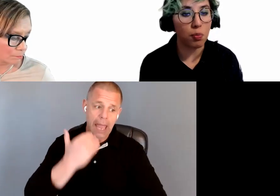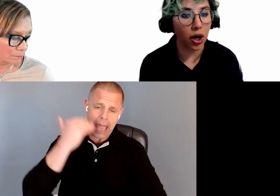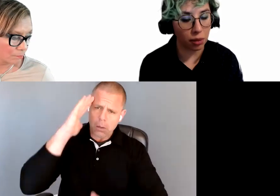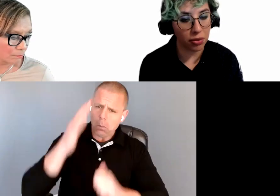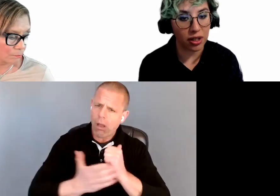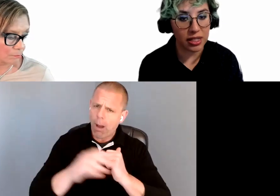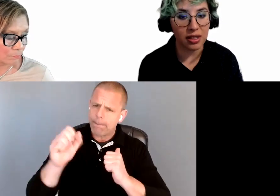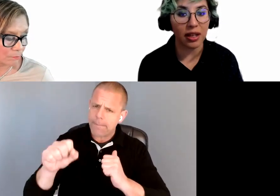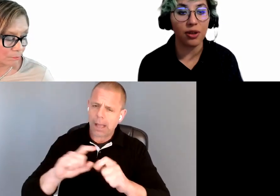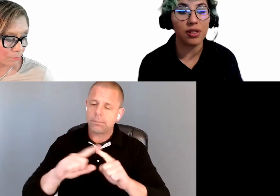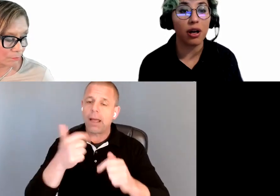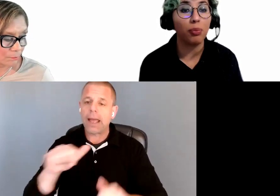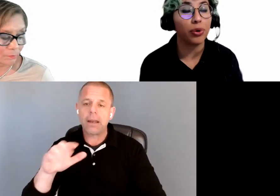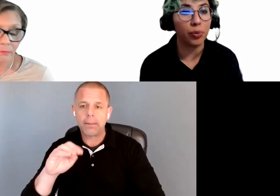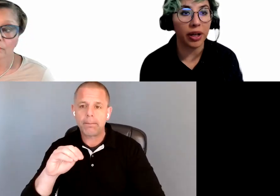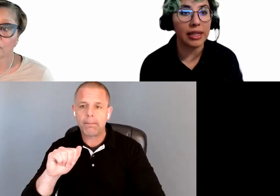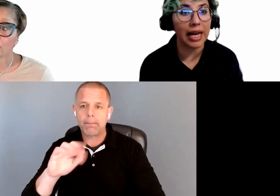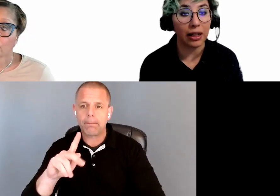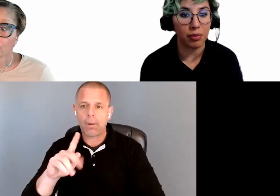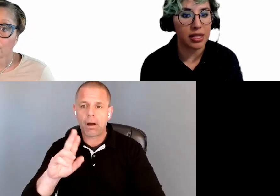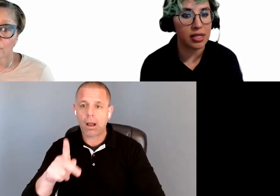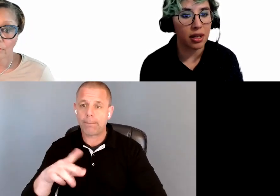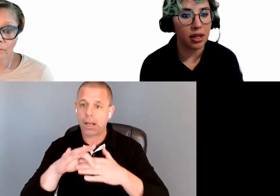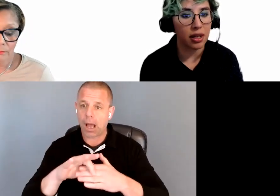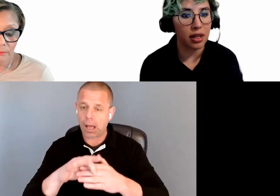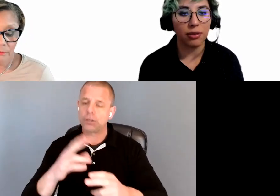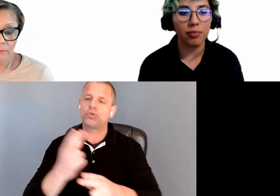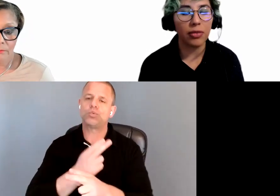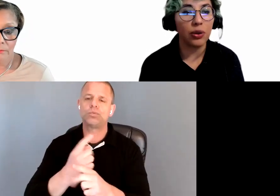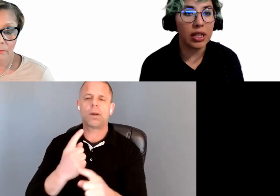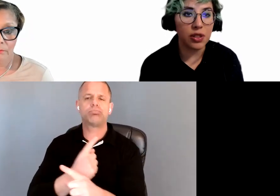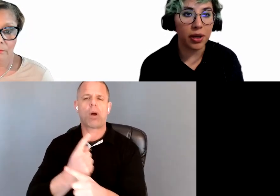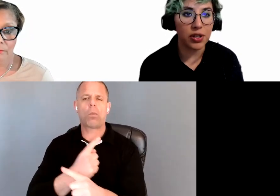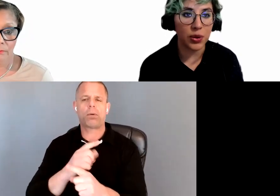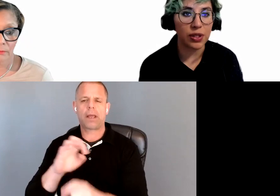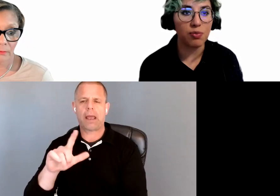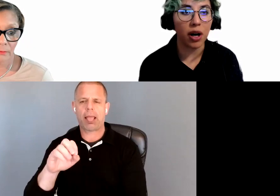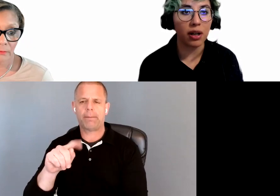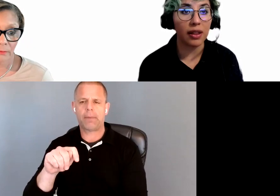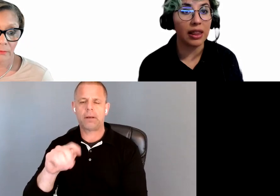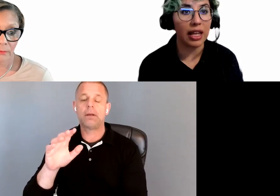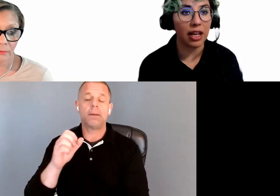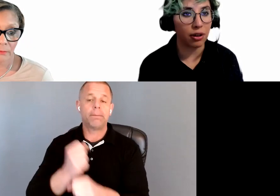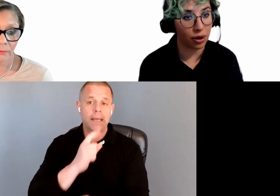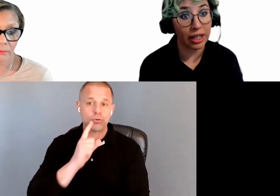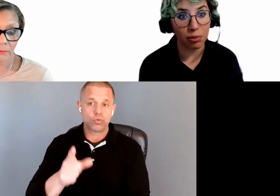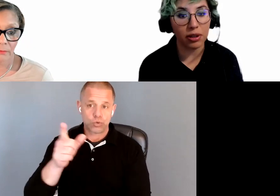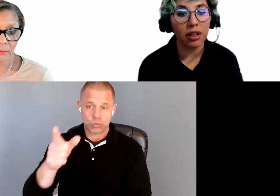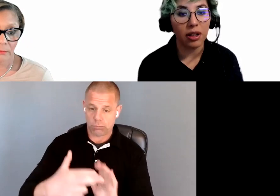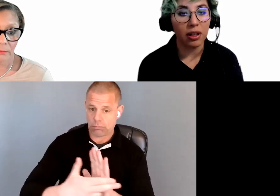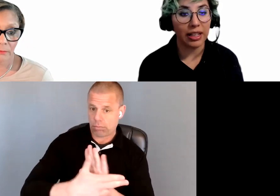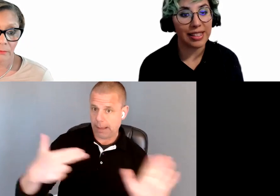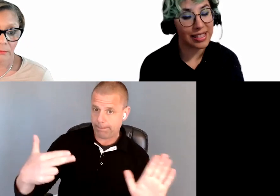markup content that uses appropriate elements. So you need to make sure to mark or label links as